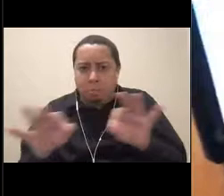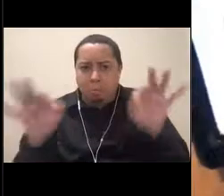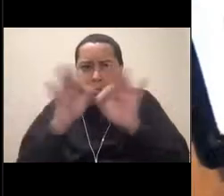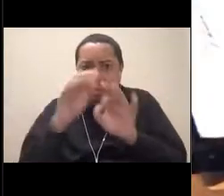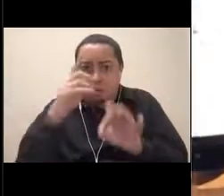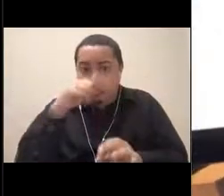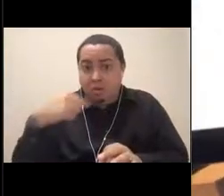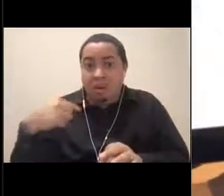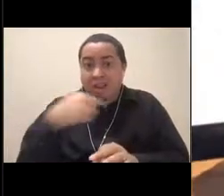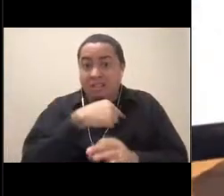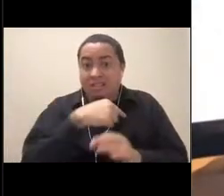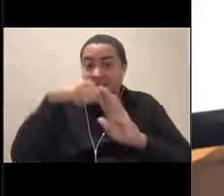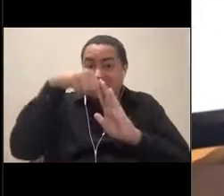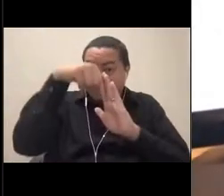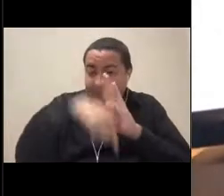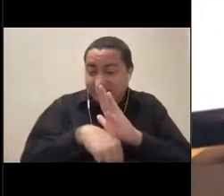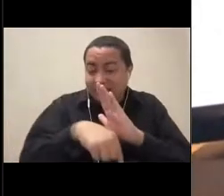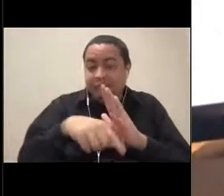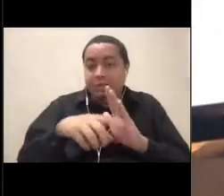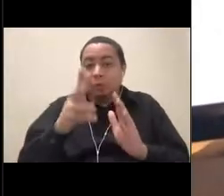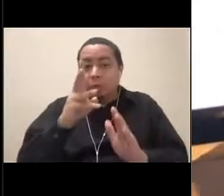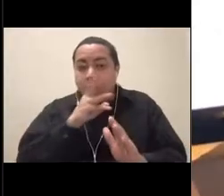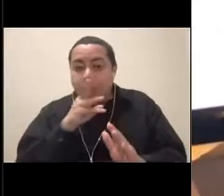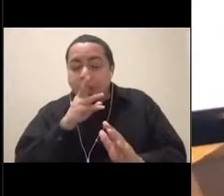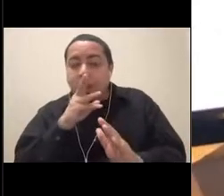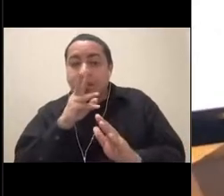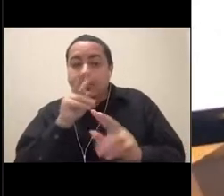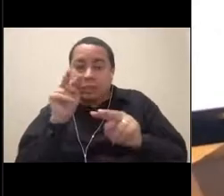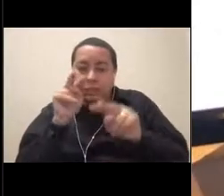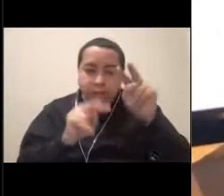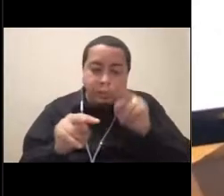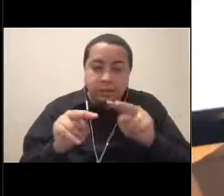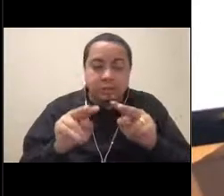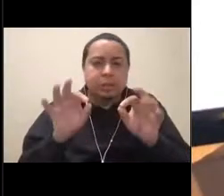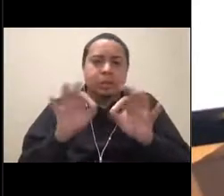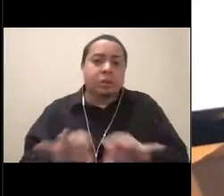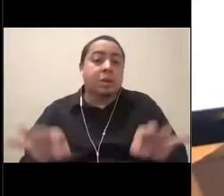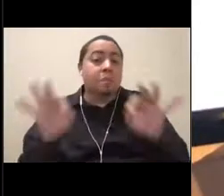And although this ROV is pretty simple and doesn't have a lot of tools,